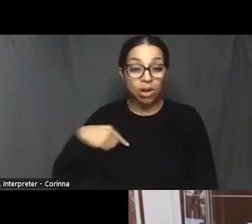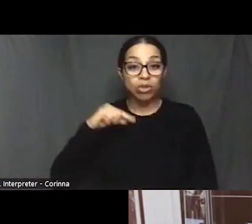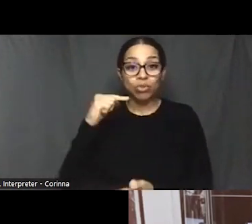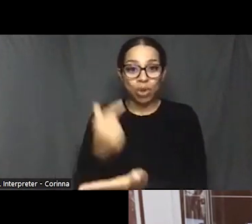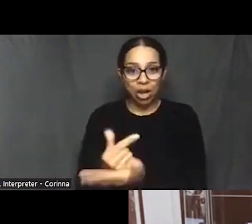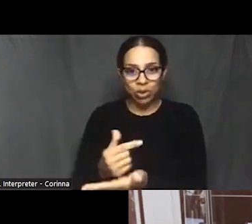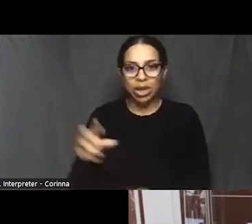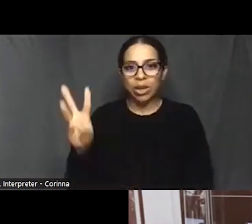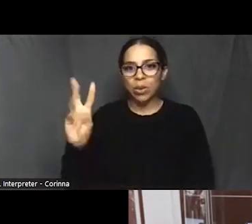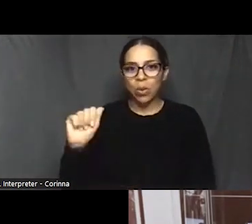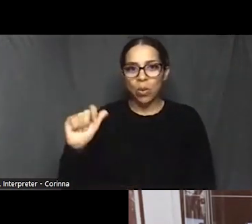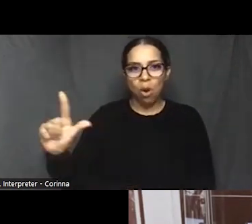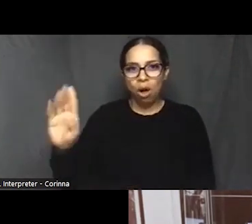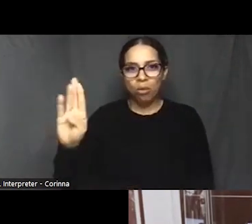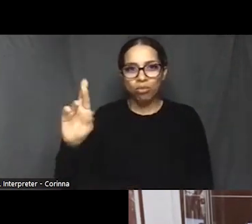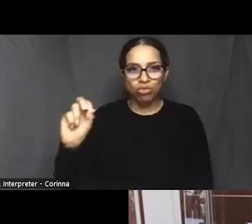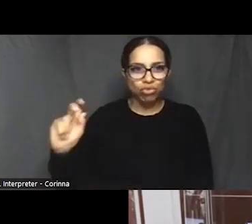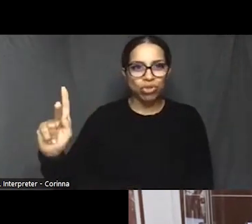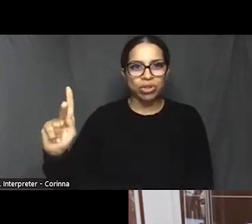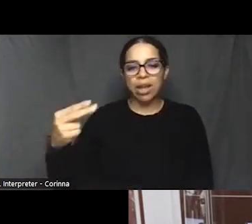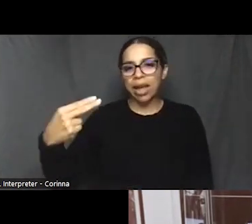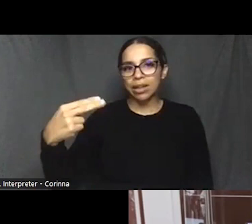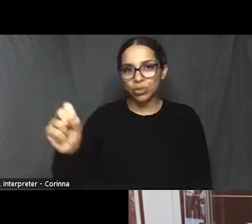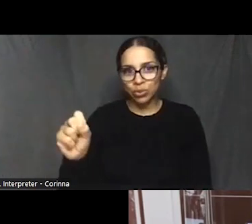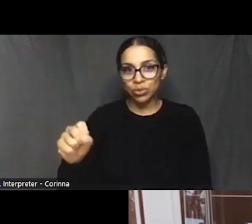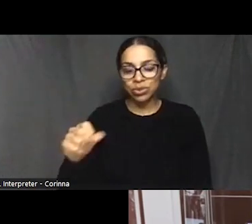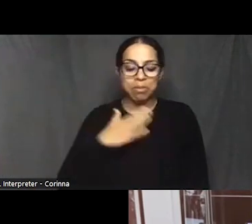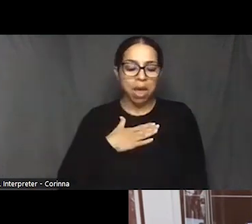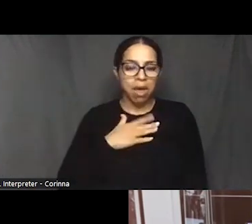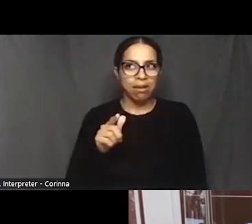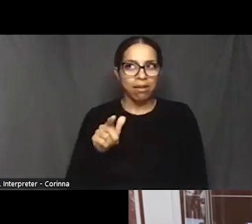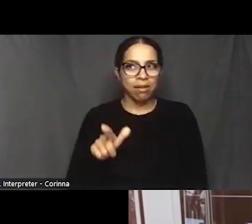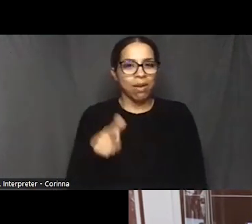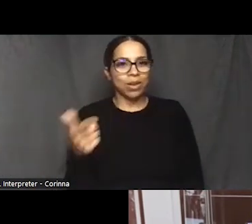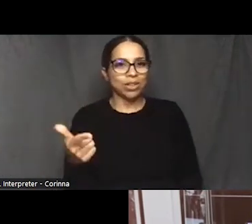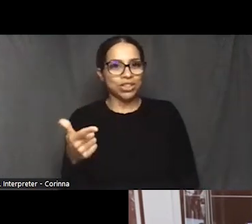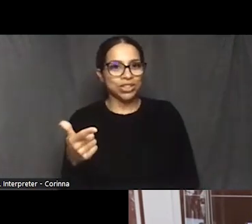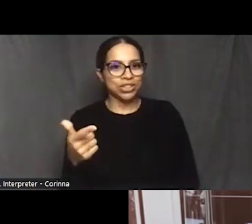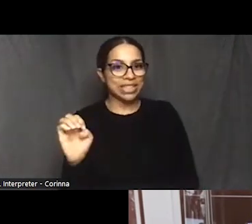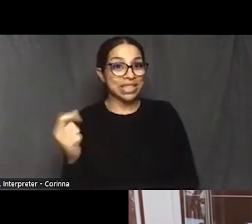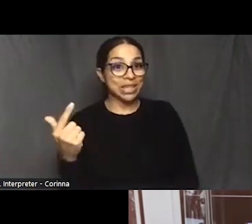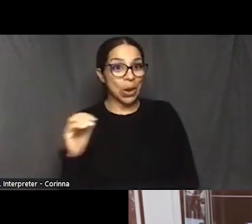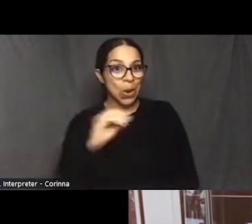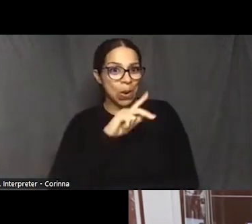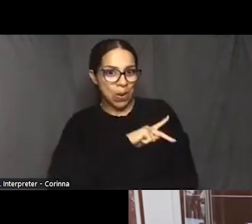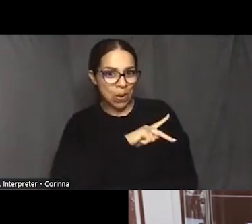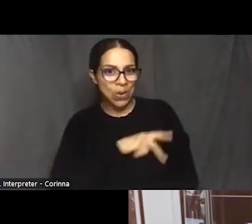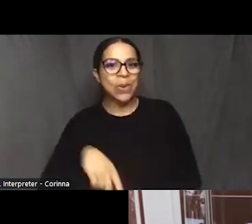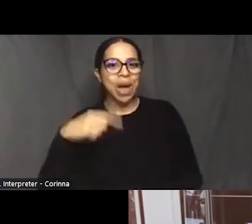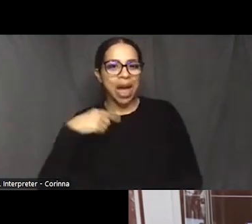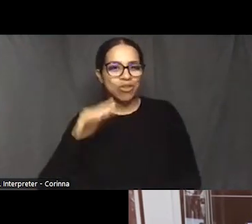and from my little alter ego sign that you can see. I grew up near Mondawmin Mall. Obviously.